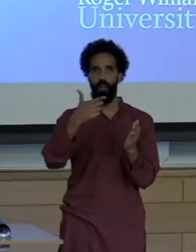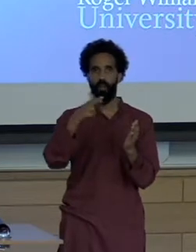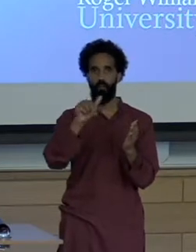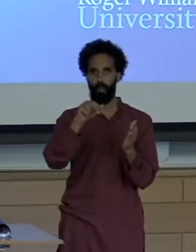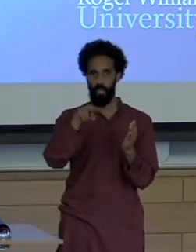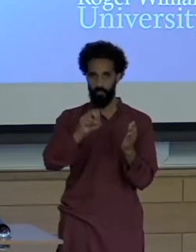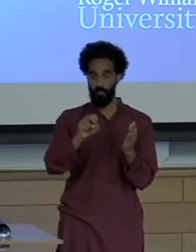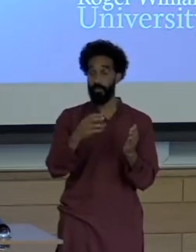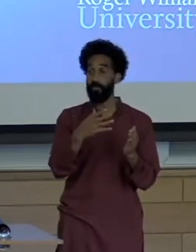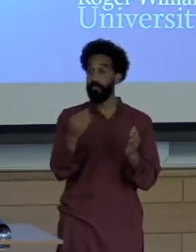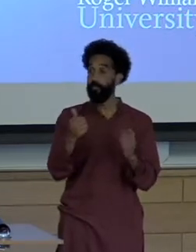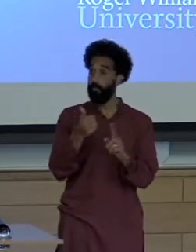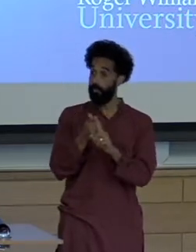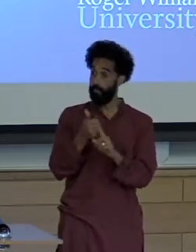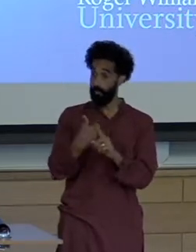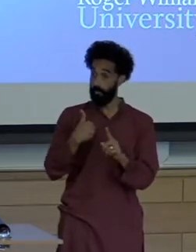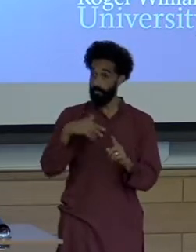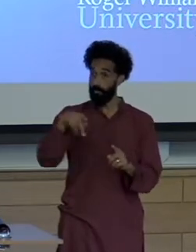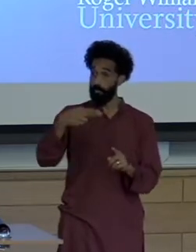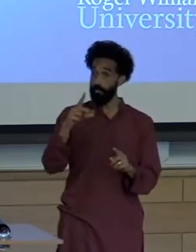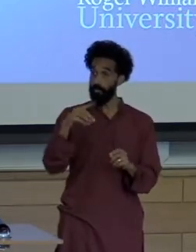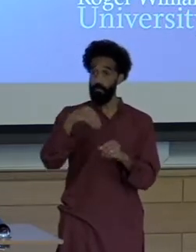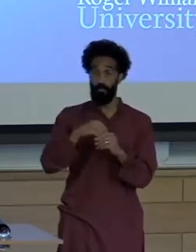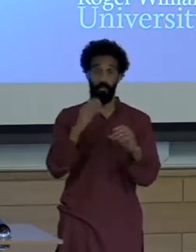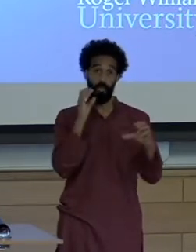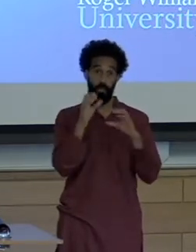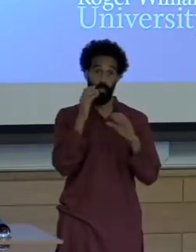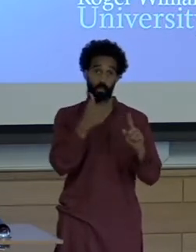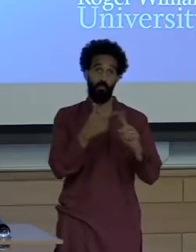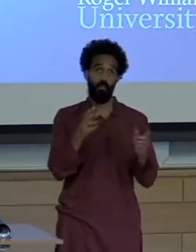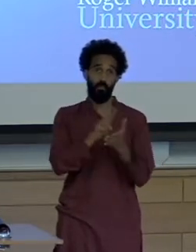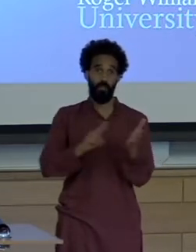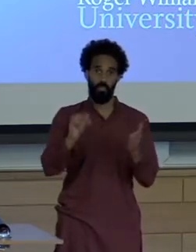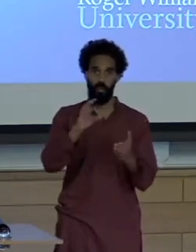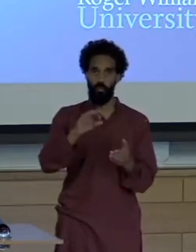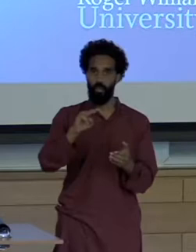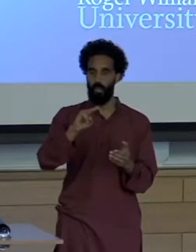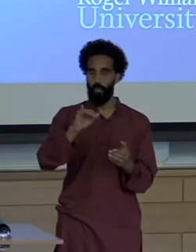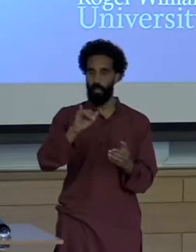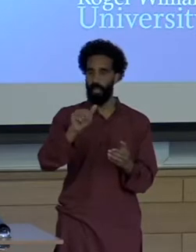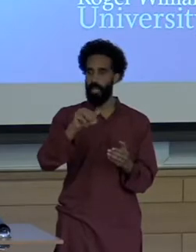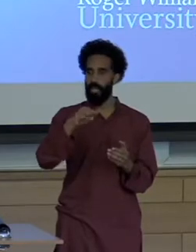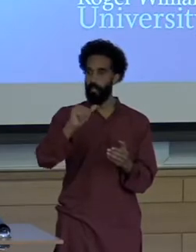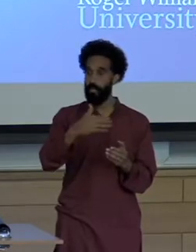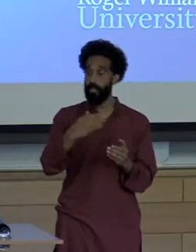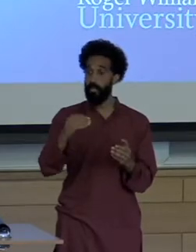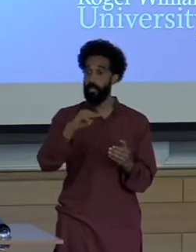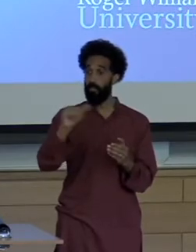She holds a PhD in communication from the University of Miami and a master's degree in Latin American Studies